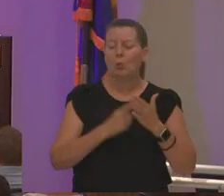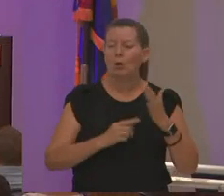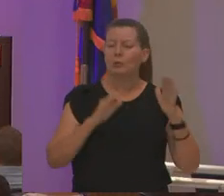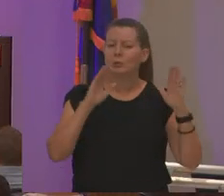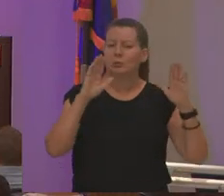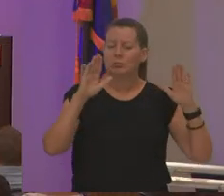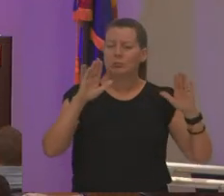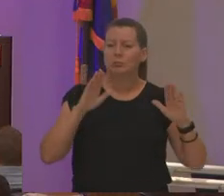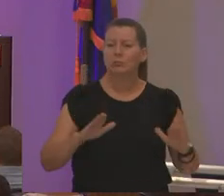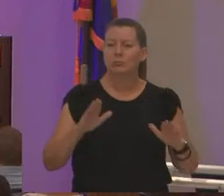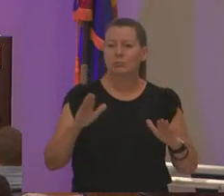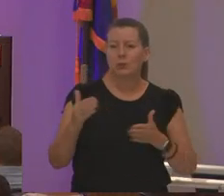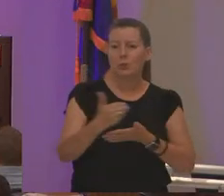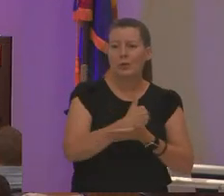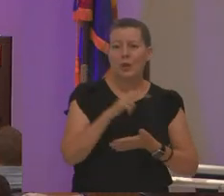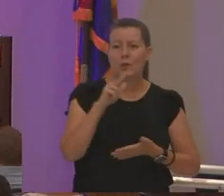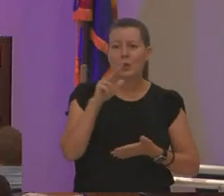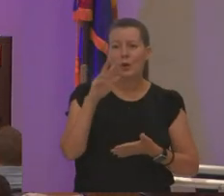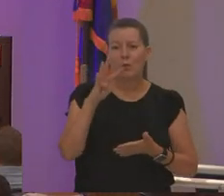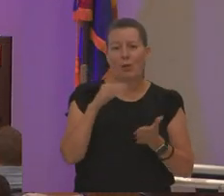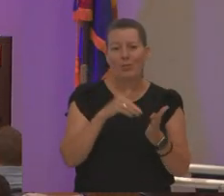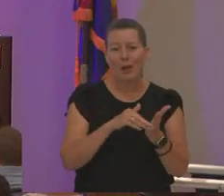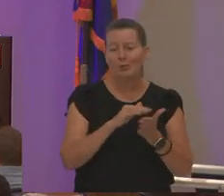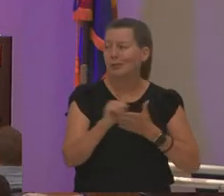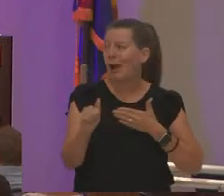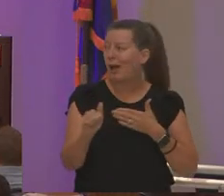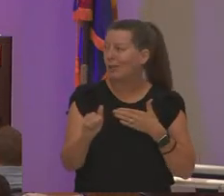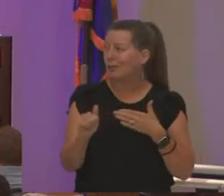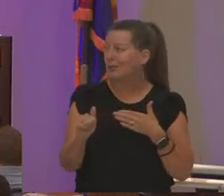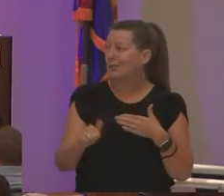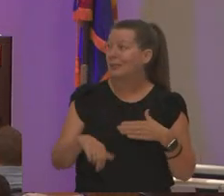is that we have raised thirty four thousand dollars and seven mcc students have been able